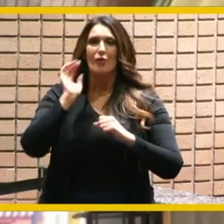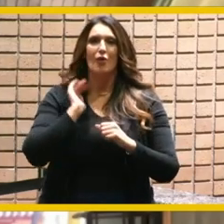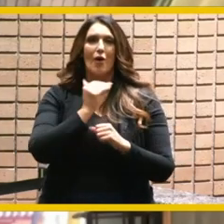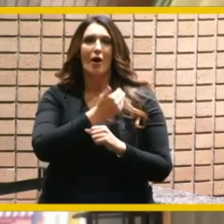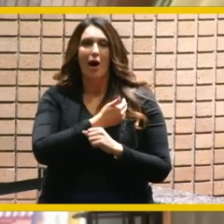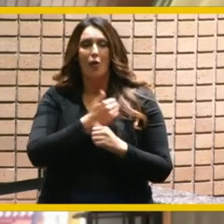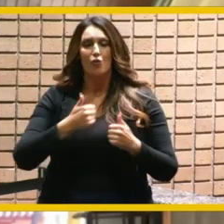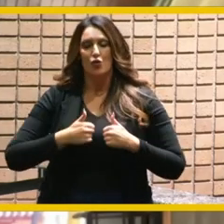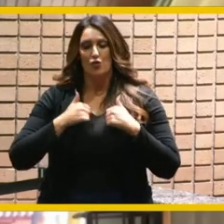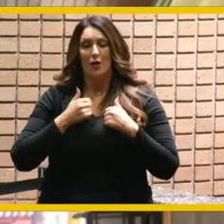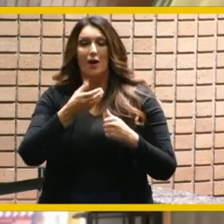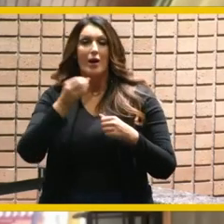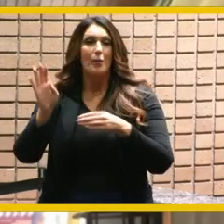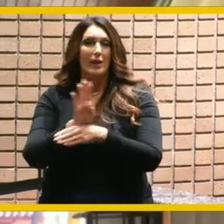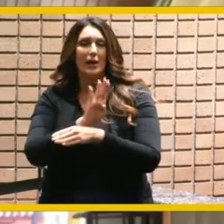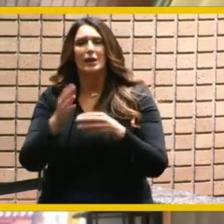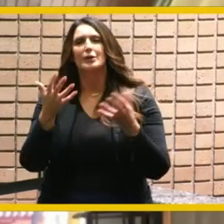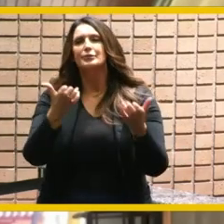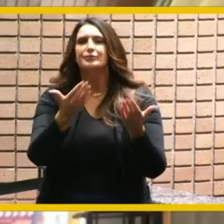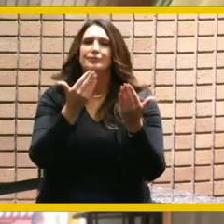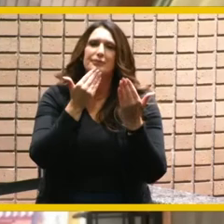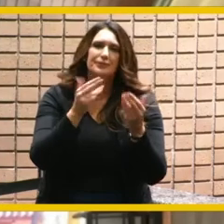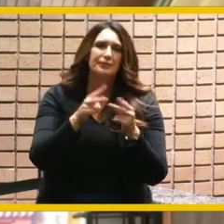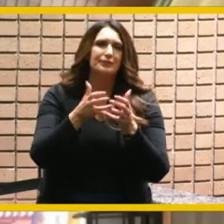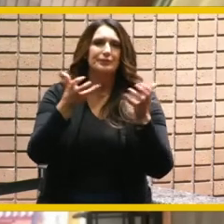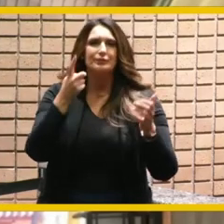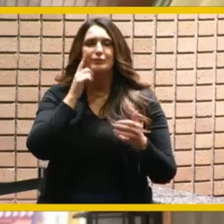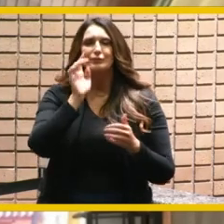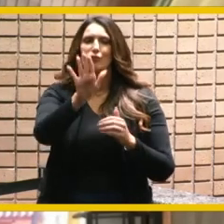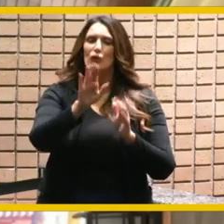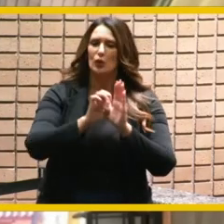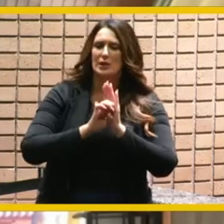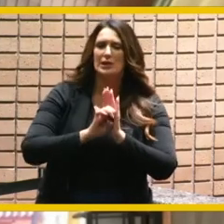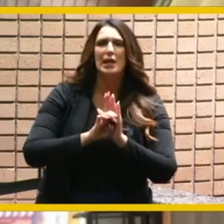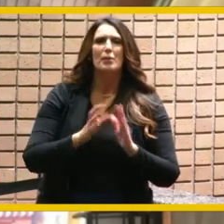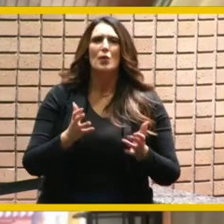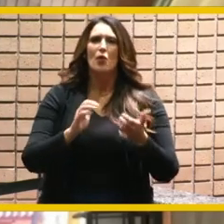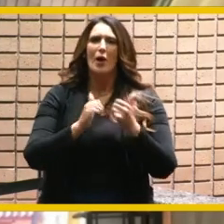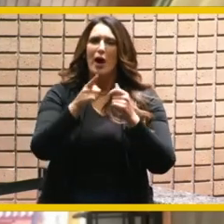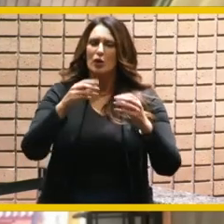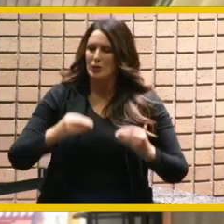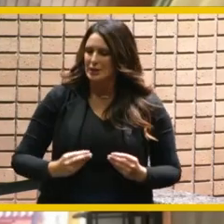i want to thank you so much for your example for inspiring so many people like me and my